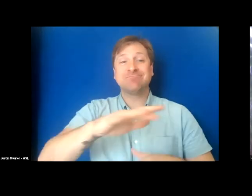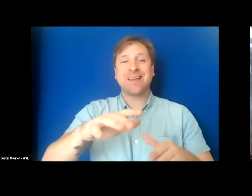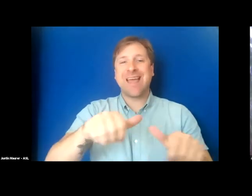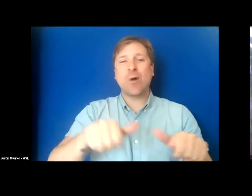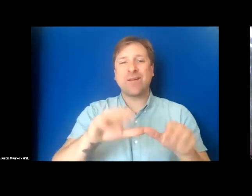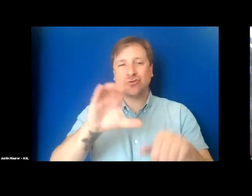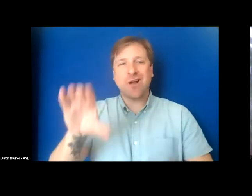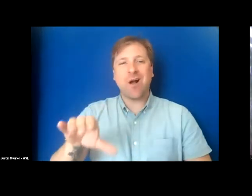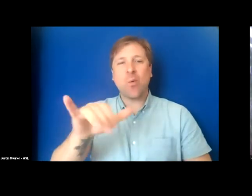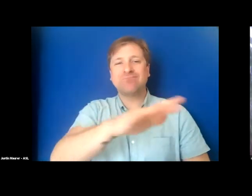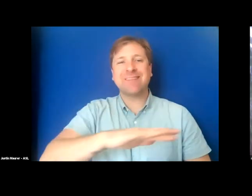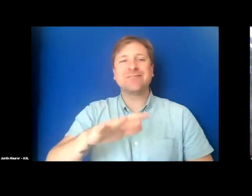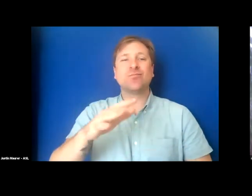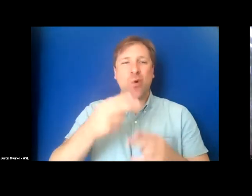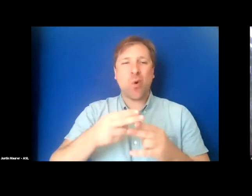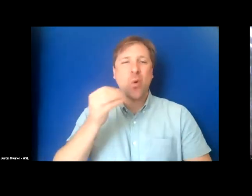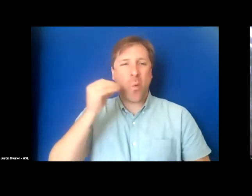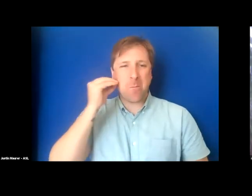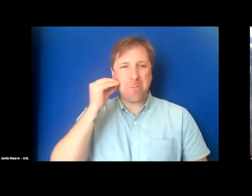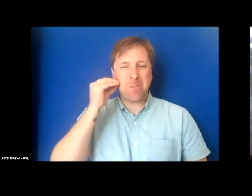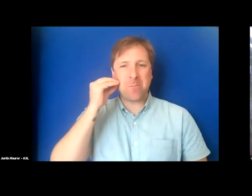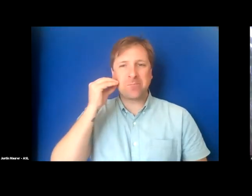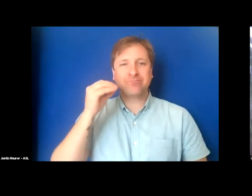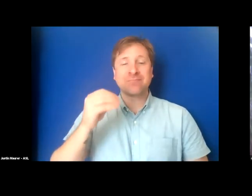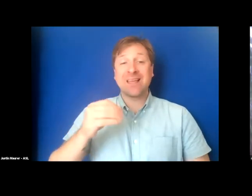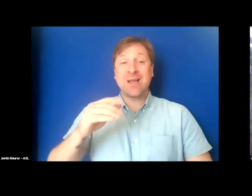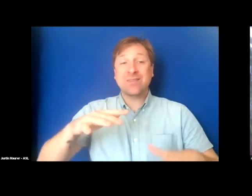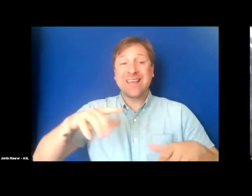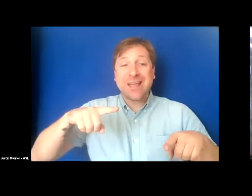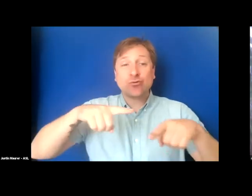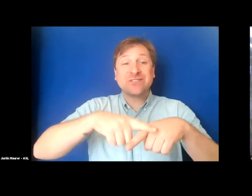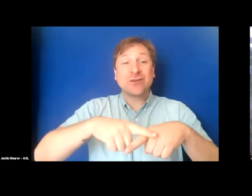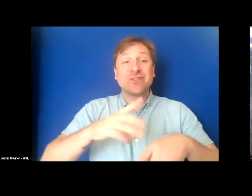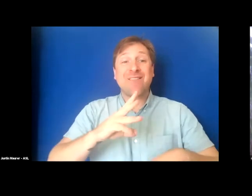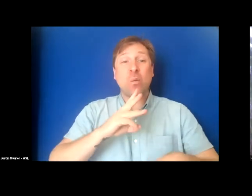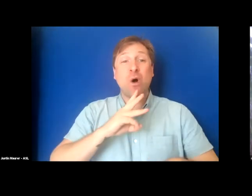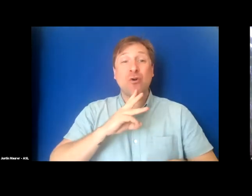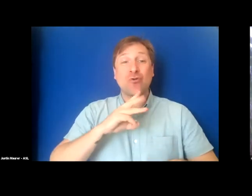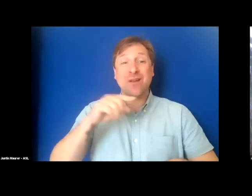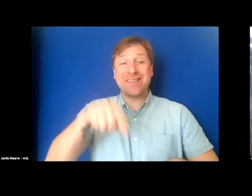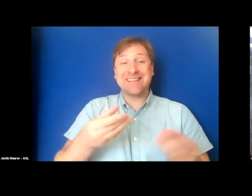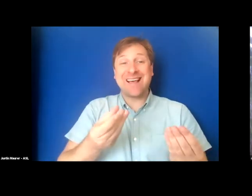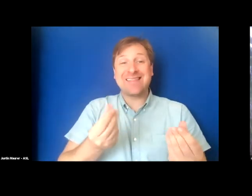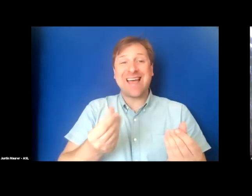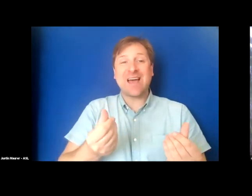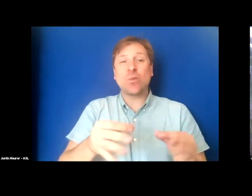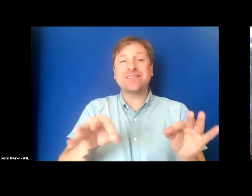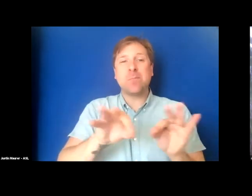Located at the intersection of several great water ways, the land naturally became a site of travel and healing for many tribes.